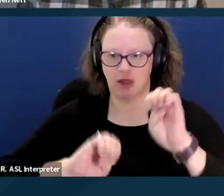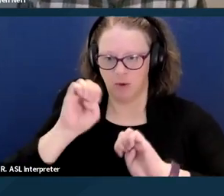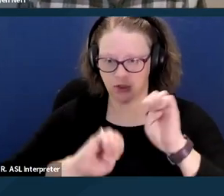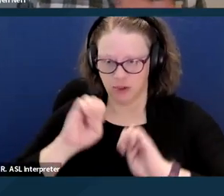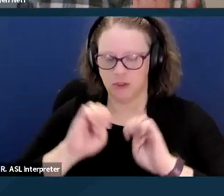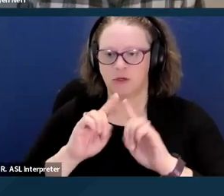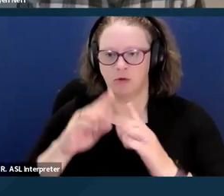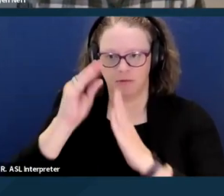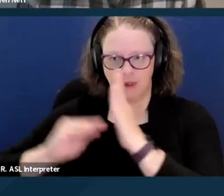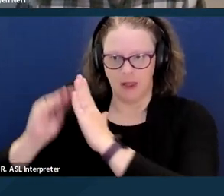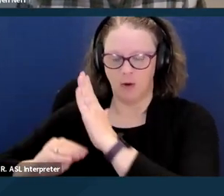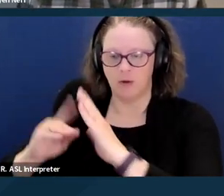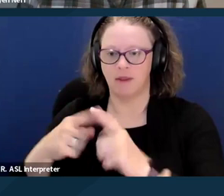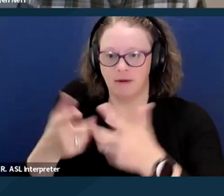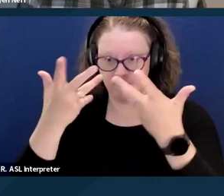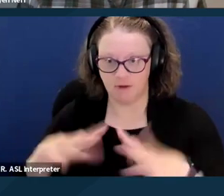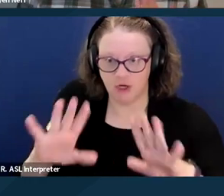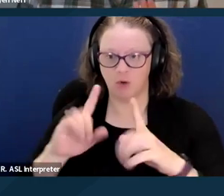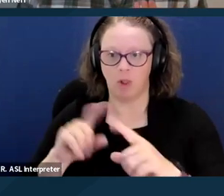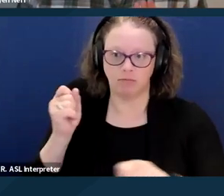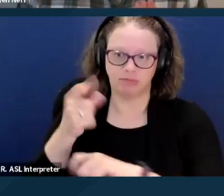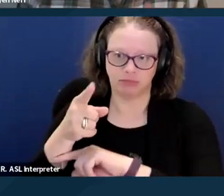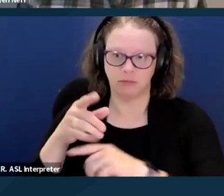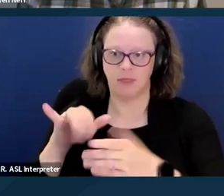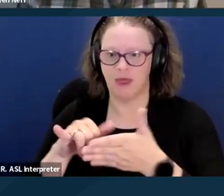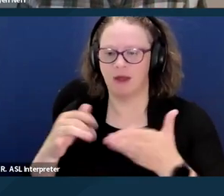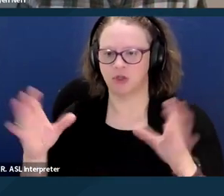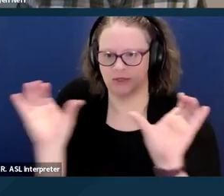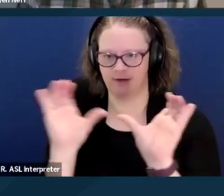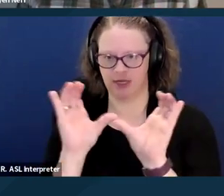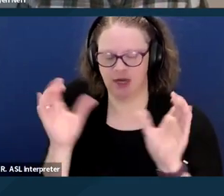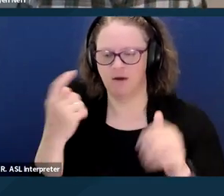and then after that you'll receive a certificate for the MCLE.